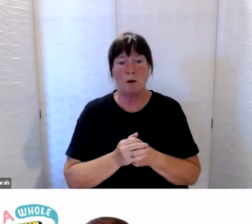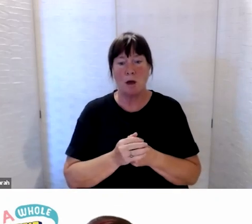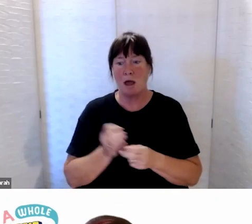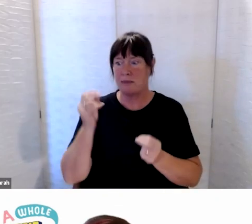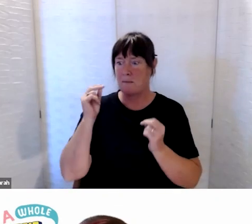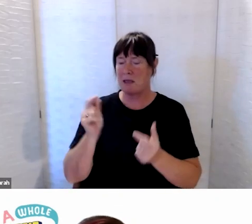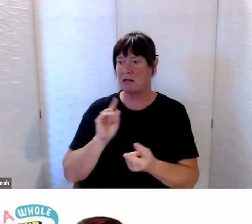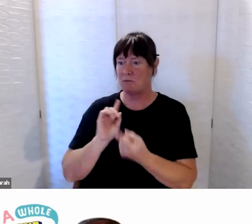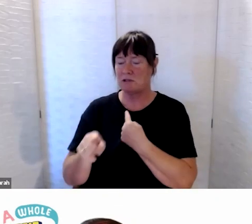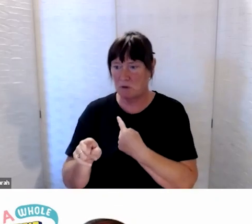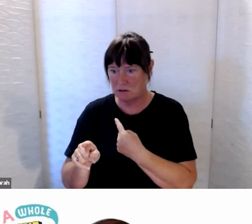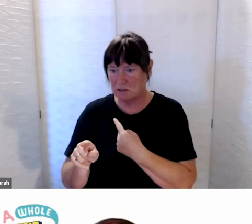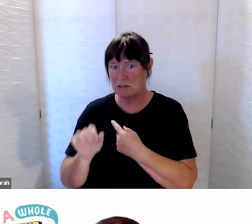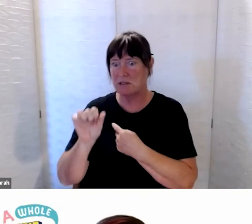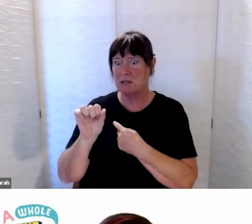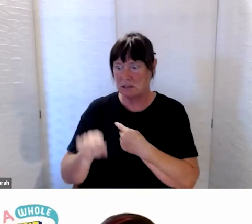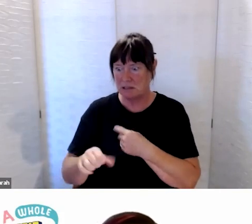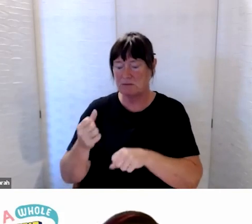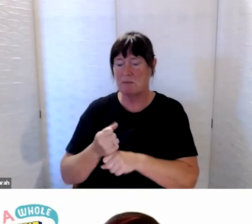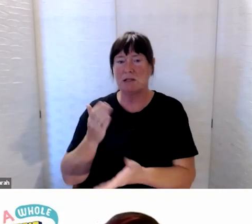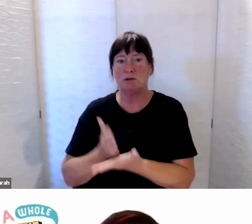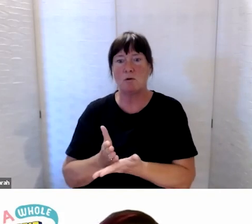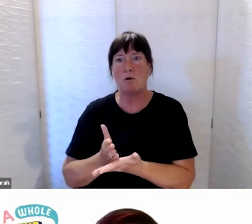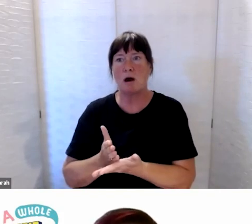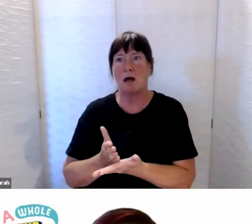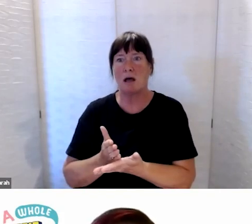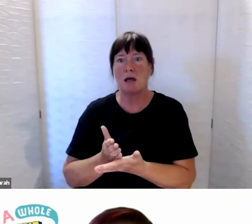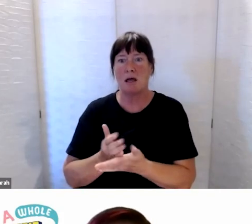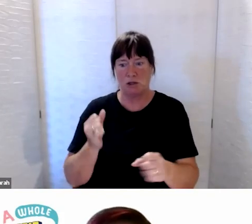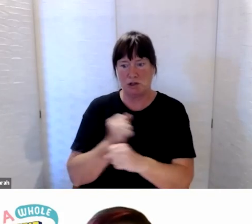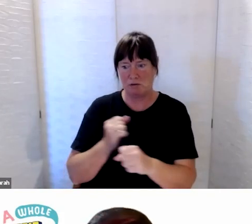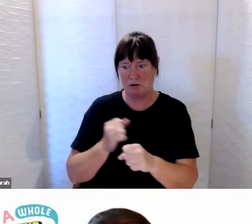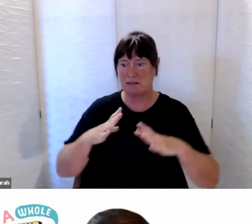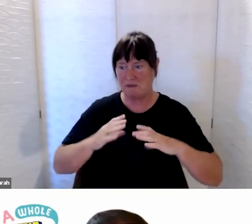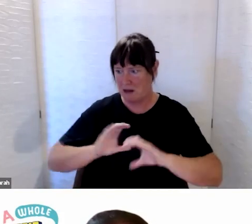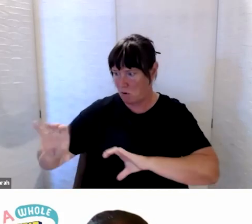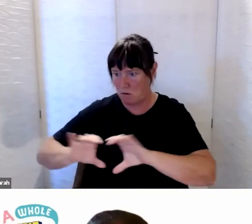we were making sure that things like generators were available so that people weren’t